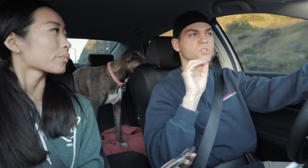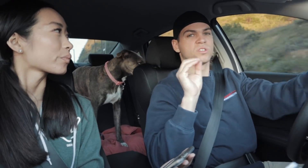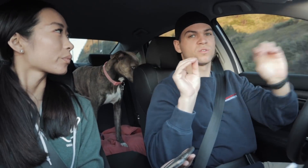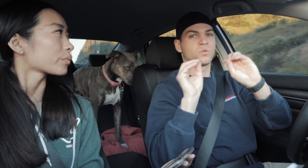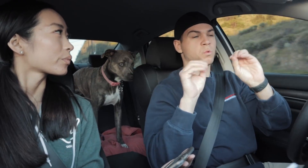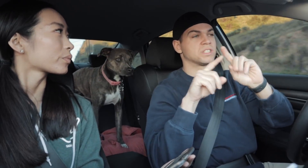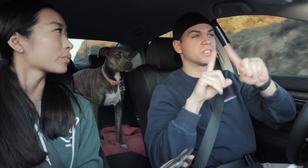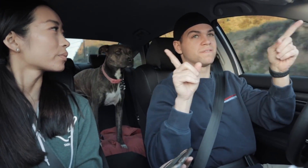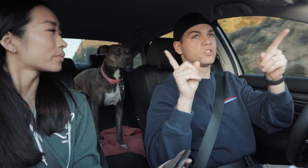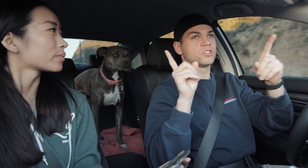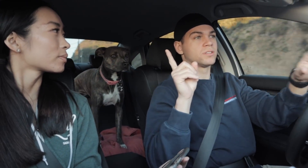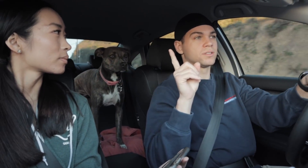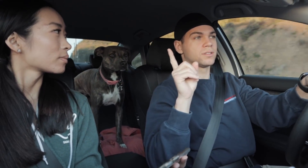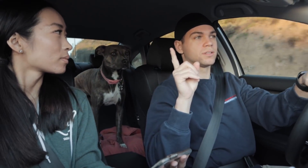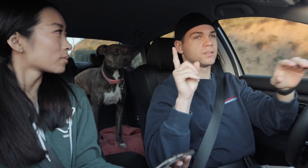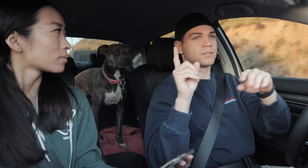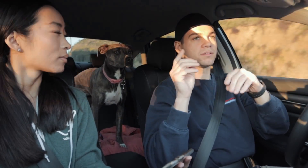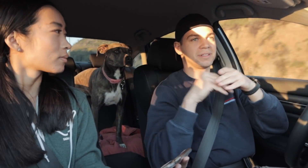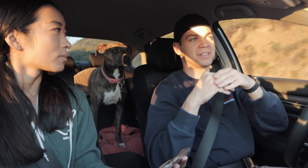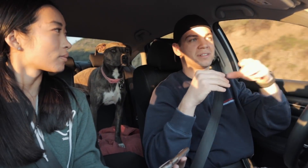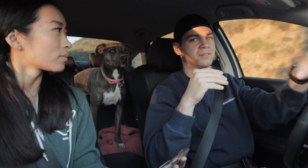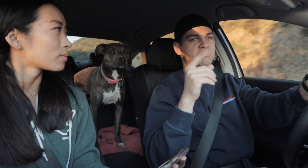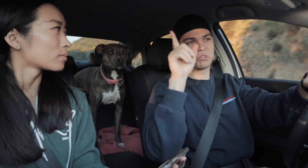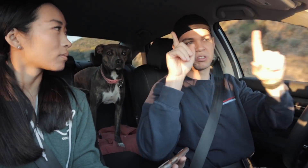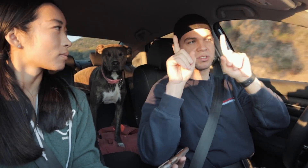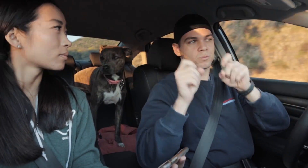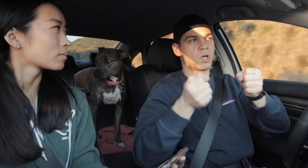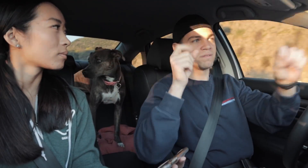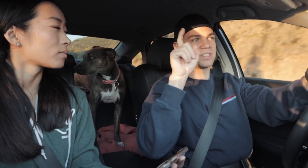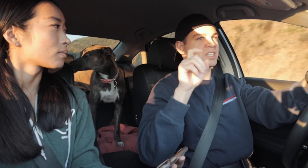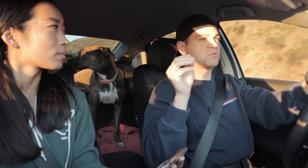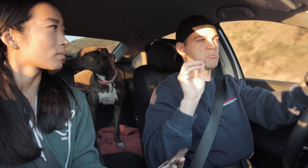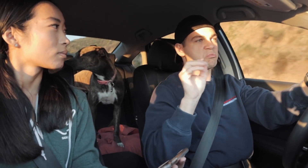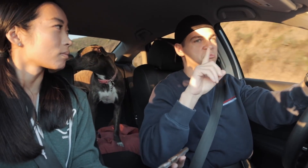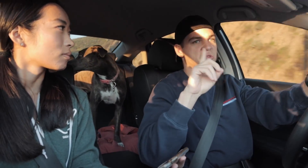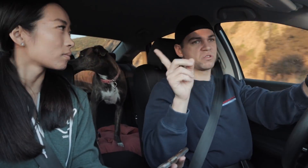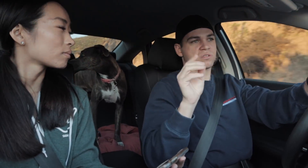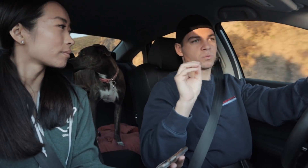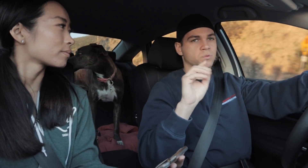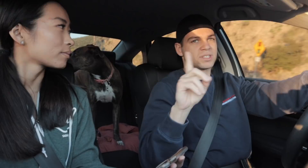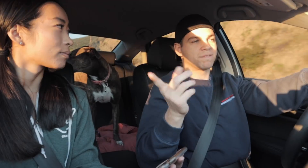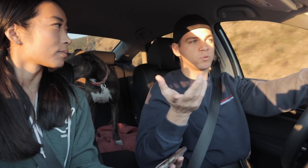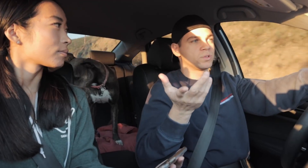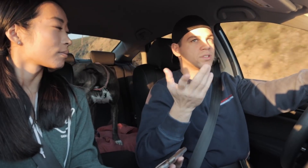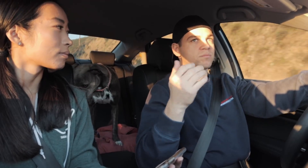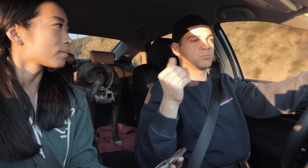R: There was no difference in the driving test, no difference.